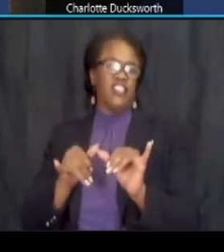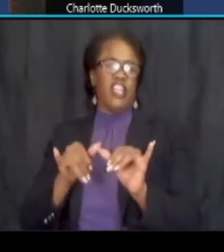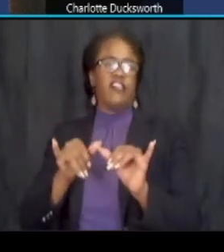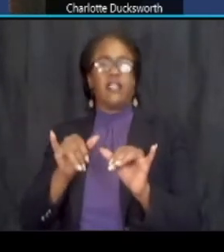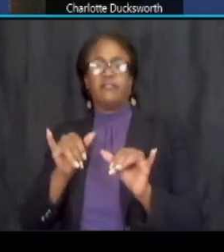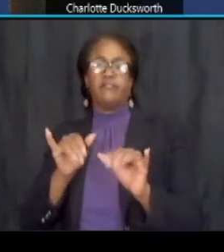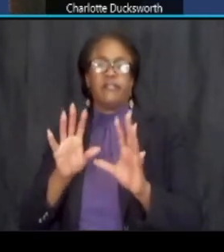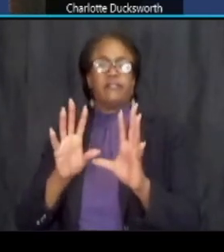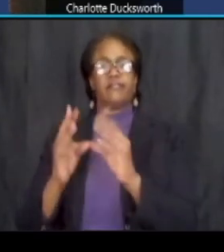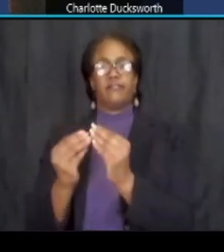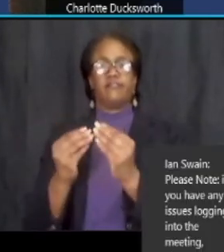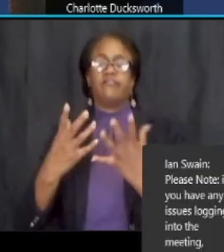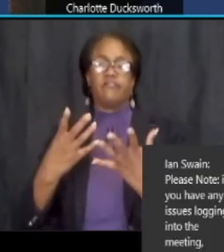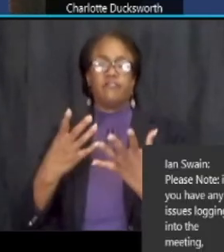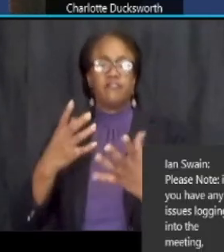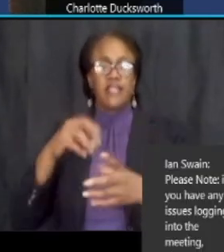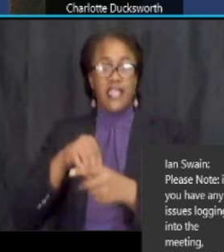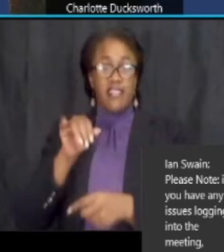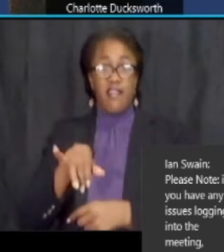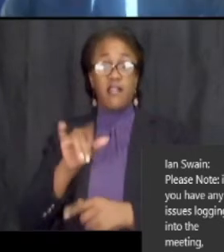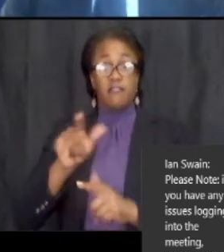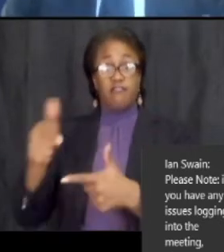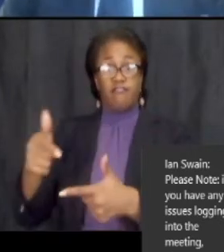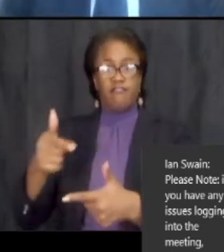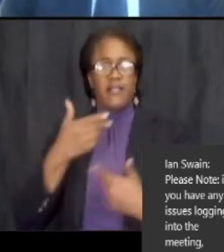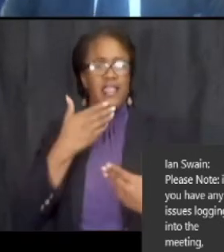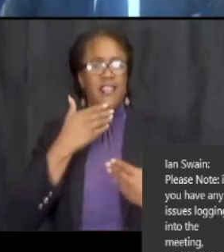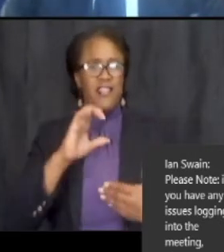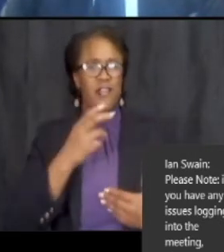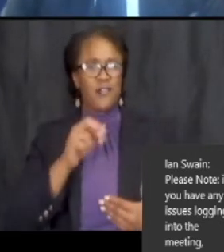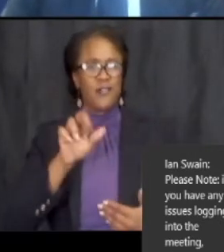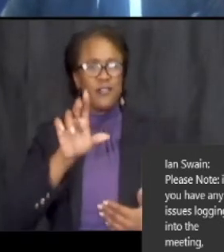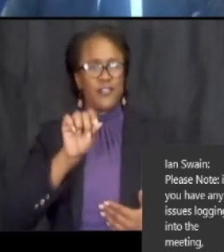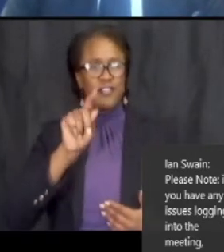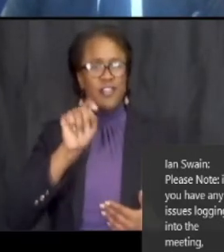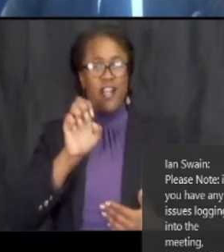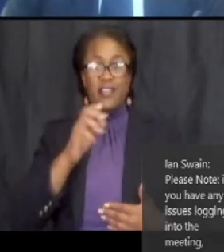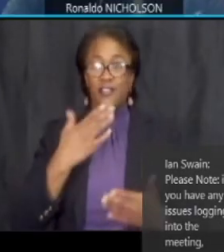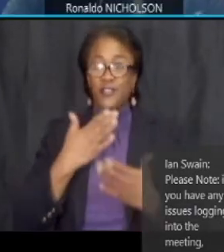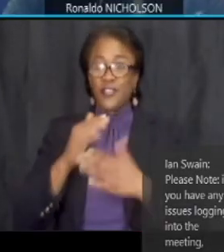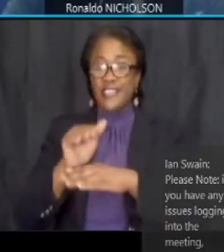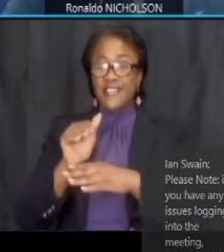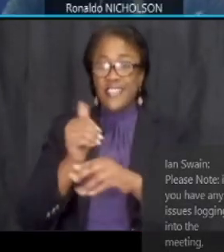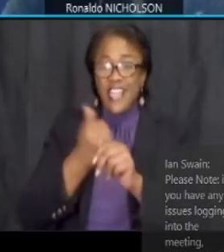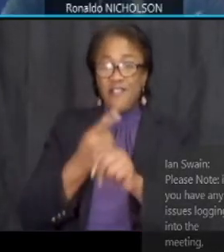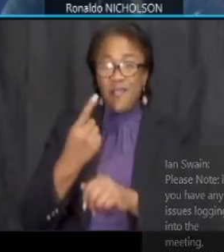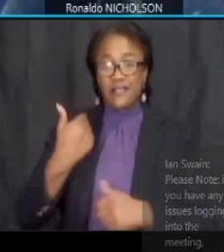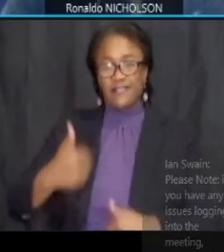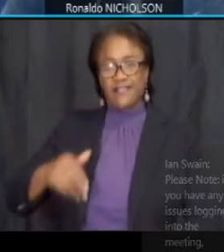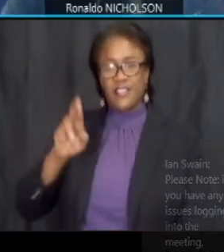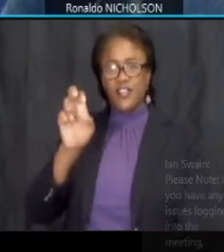nick thank you charlotte and good evening everyone as stated my name is ronaldo nick nicholson